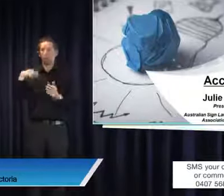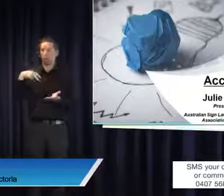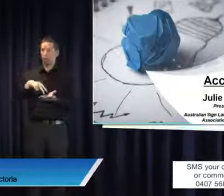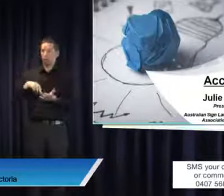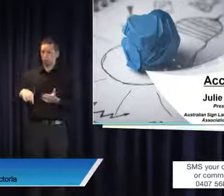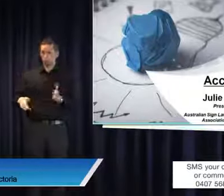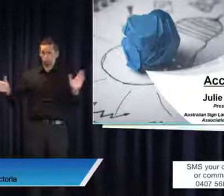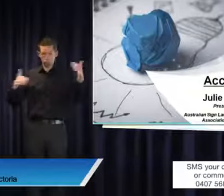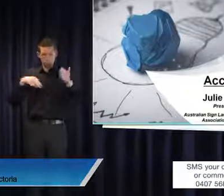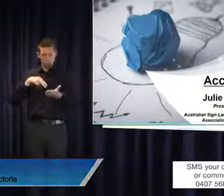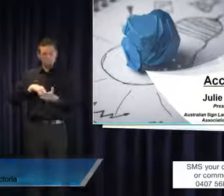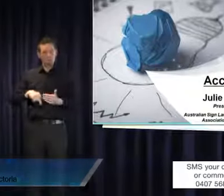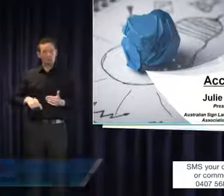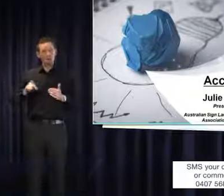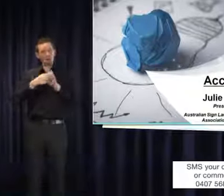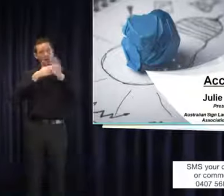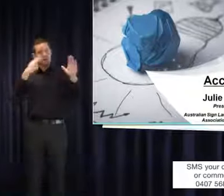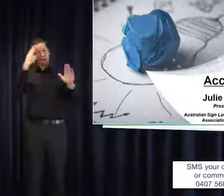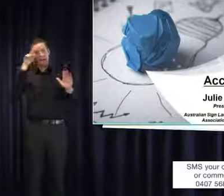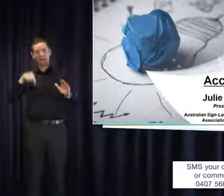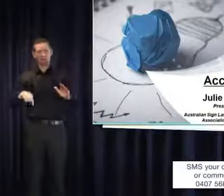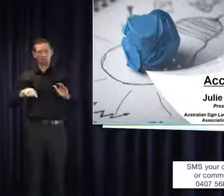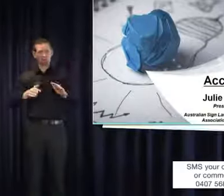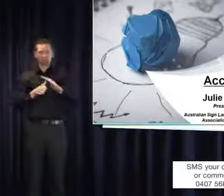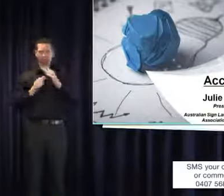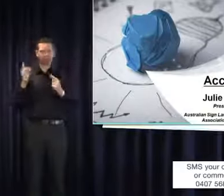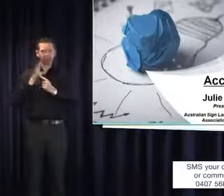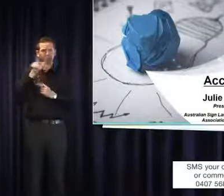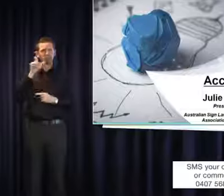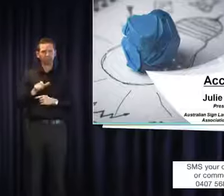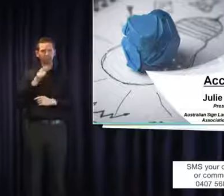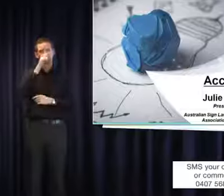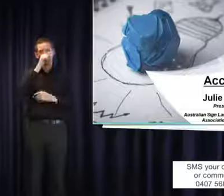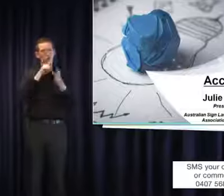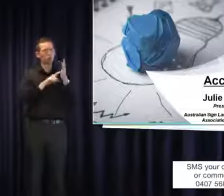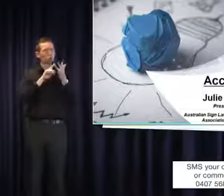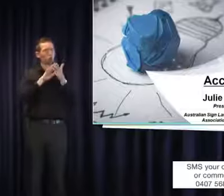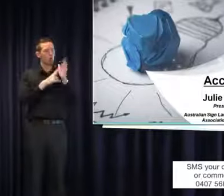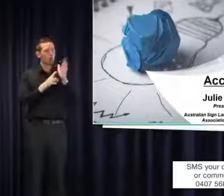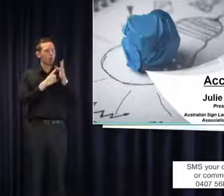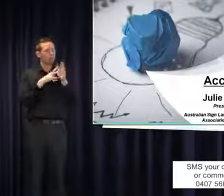that is named after a great individual by the name of John Lovett. John Lovett was integral